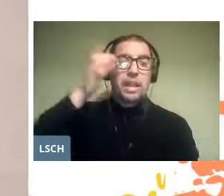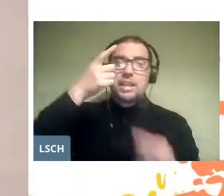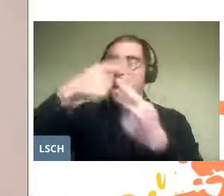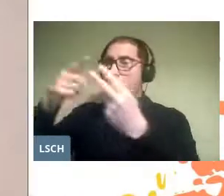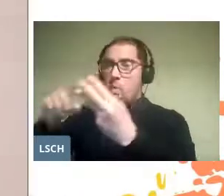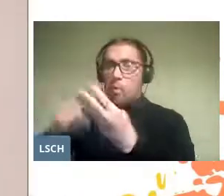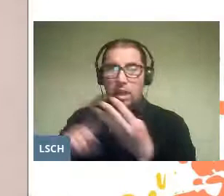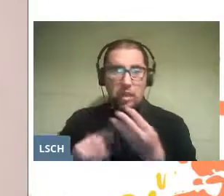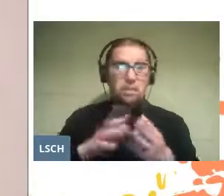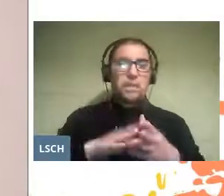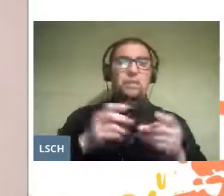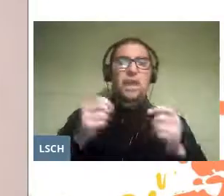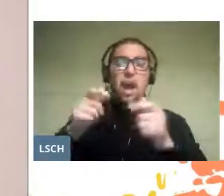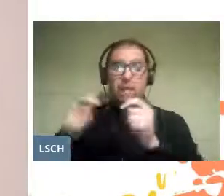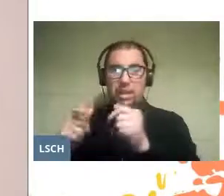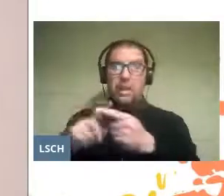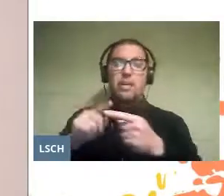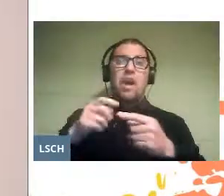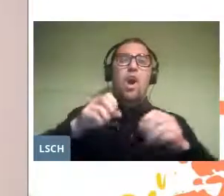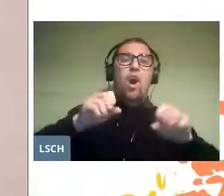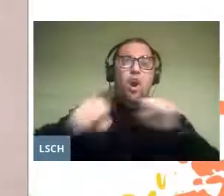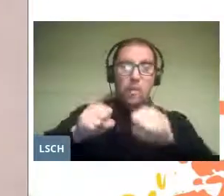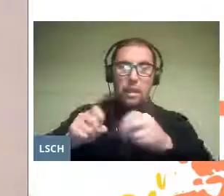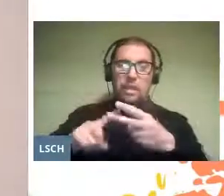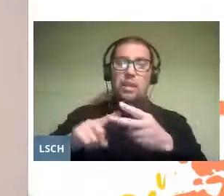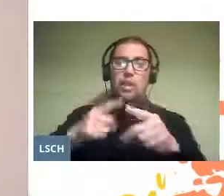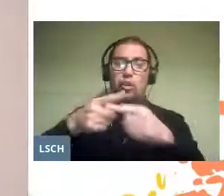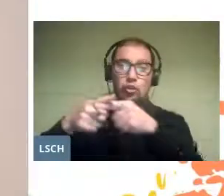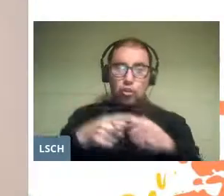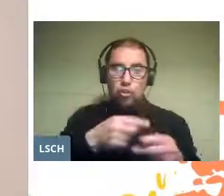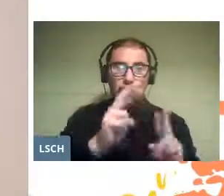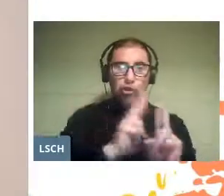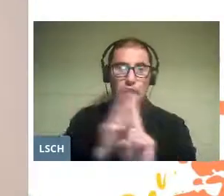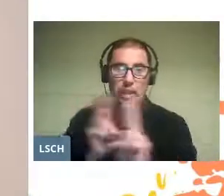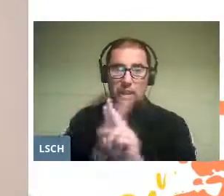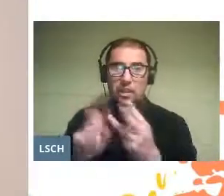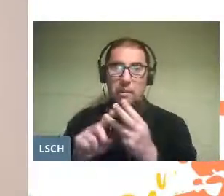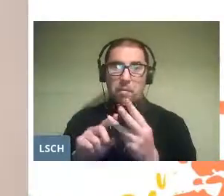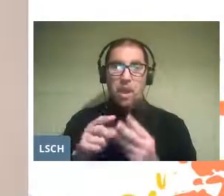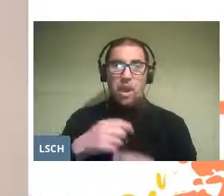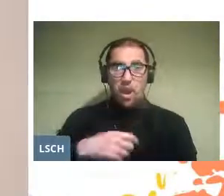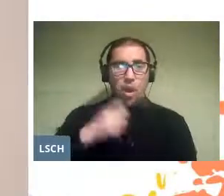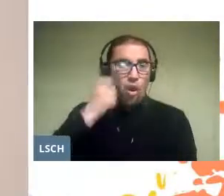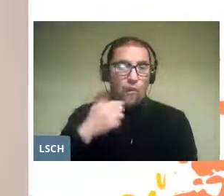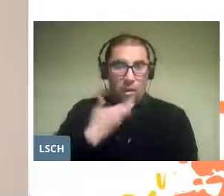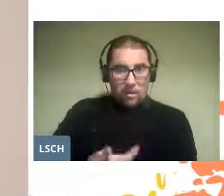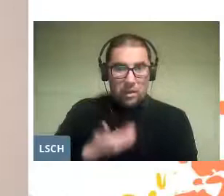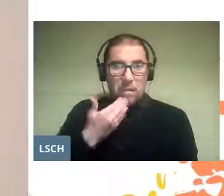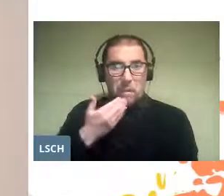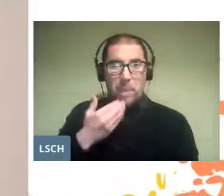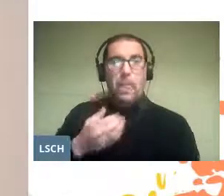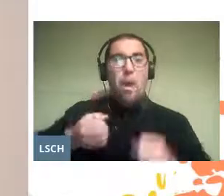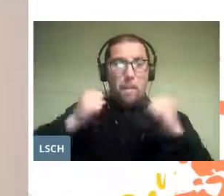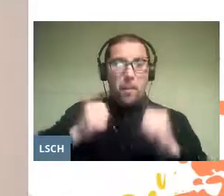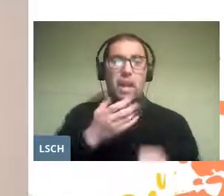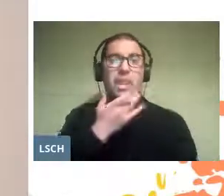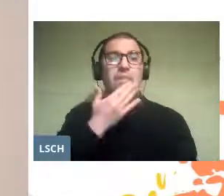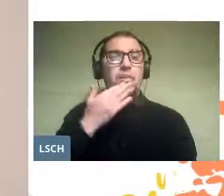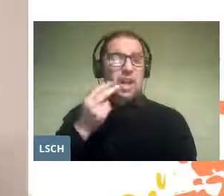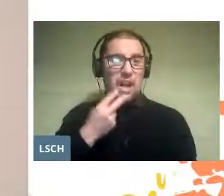skills, competencies, socialization, self-esteem and ability to enjoy.